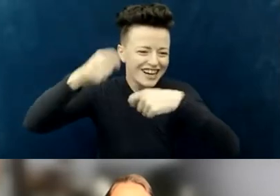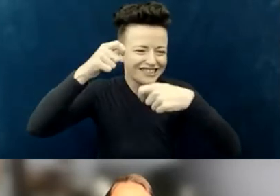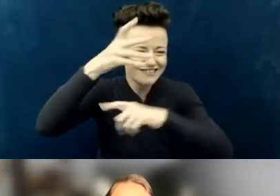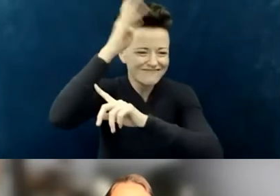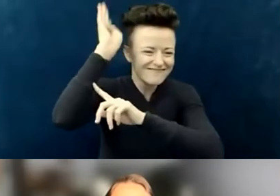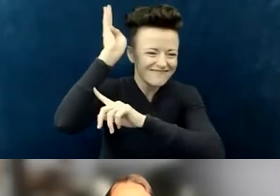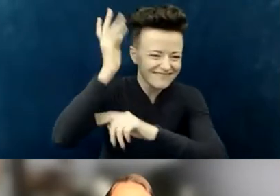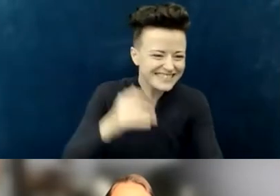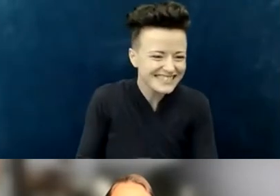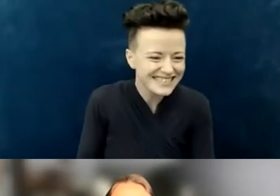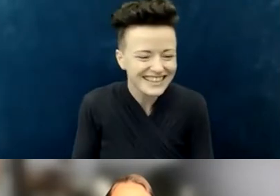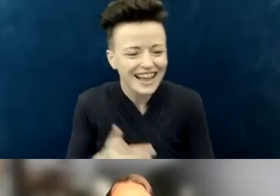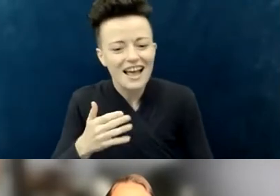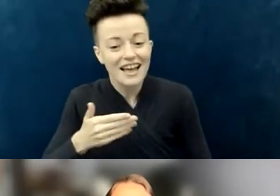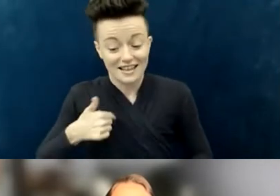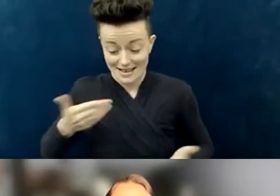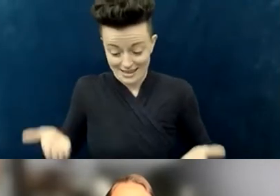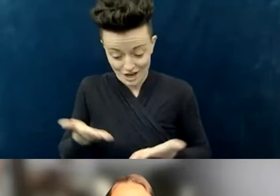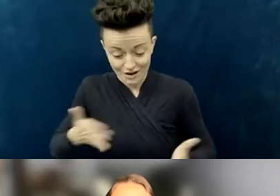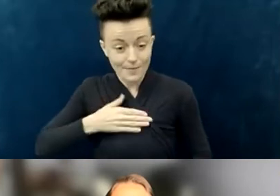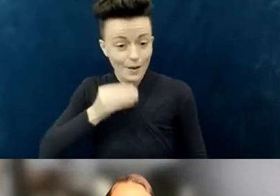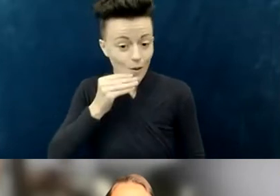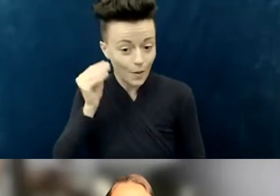I am in my home in Managua, Nicaragua.